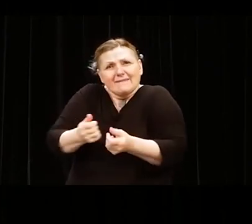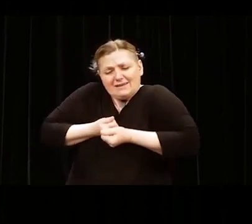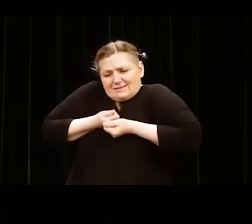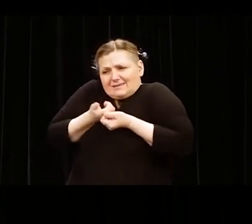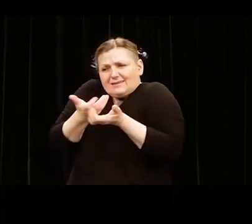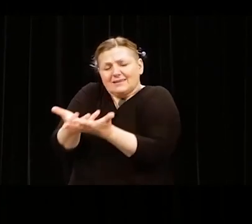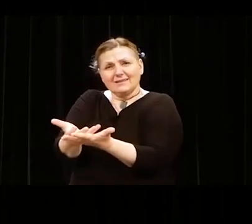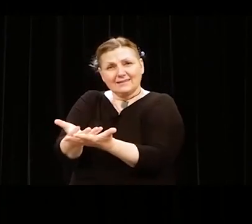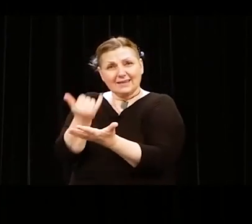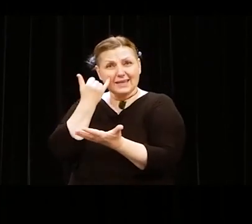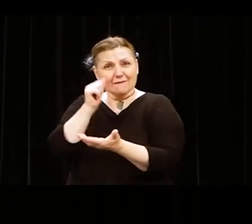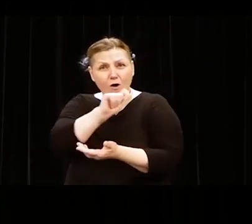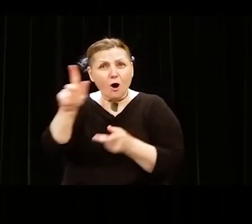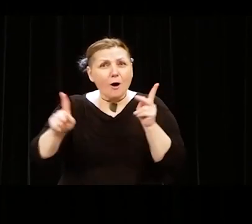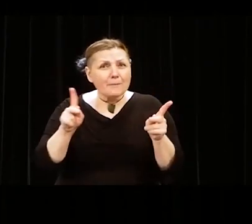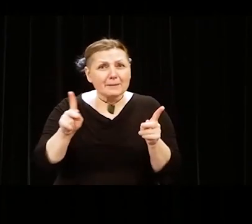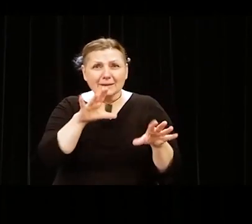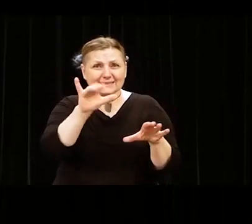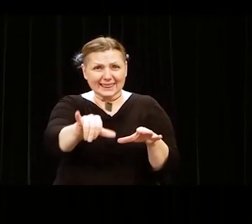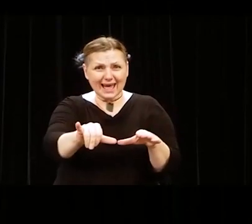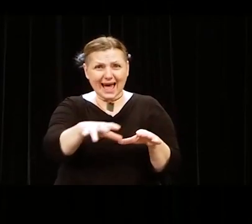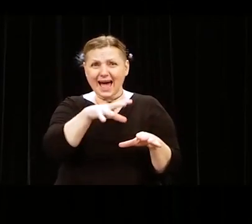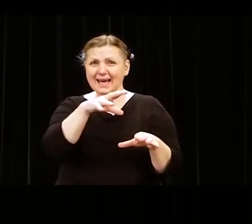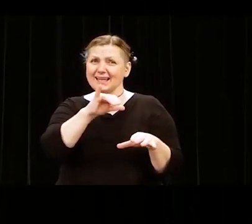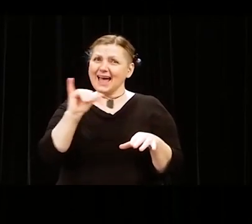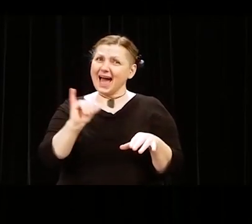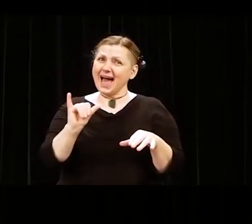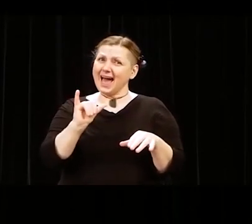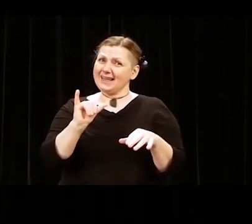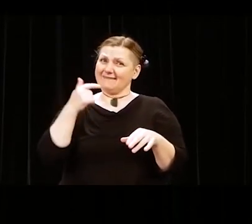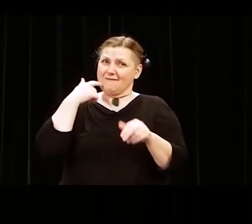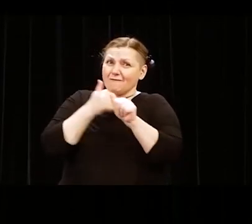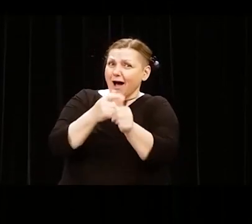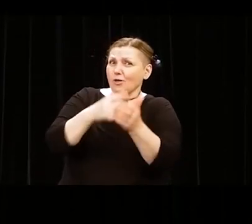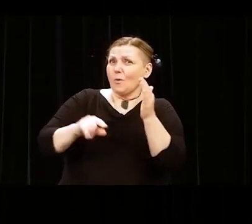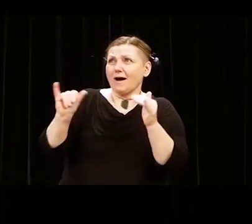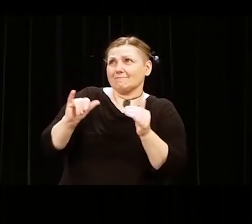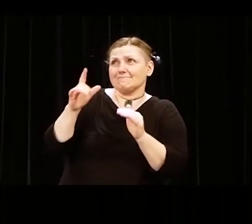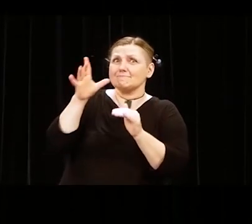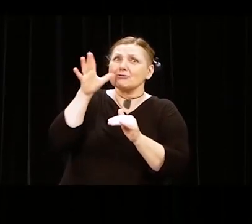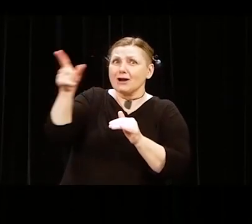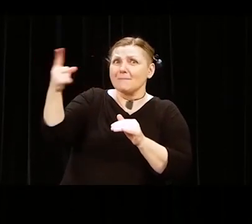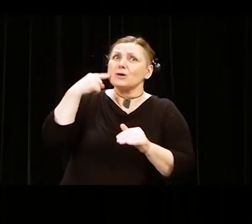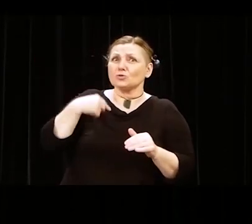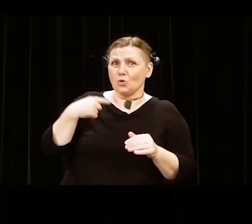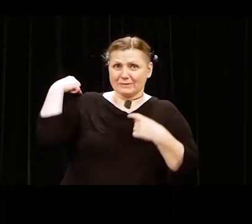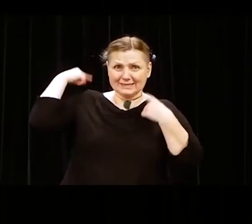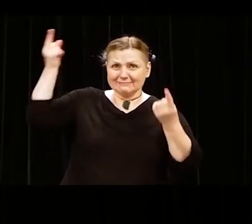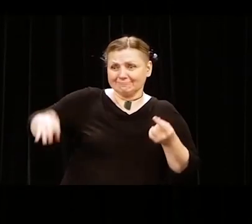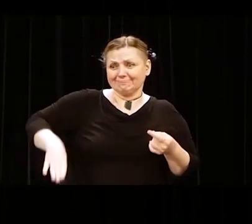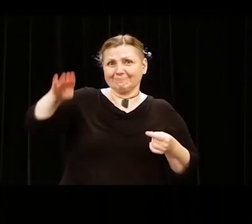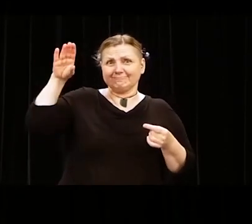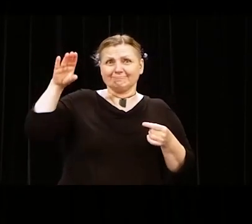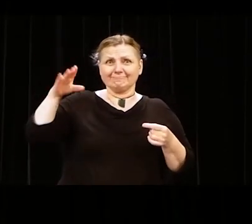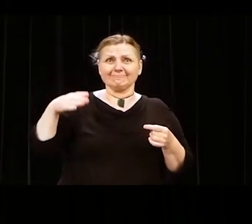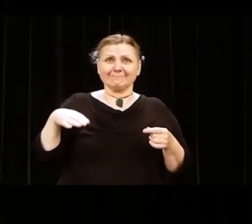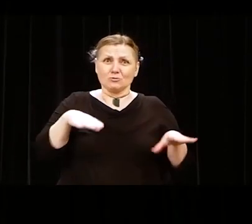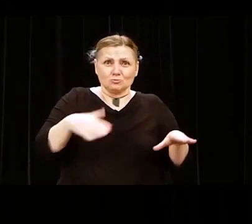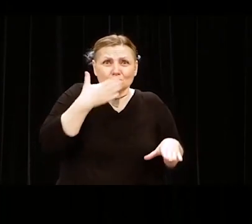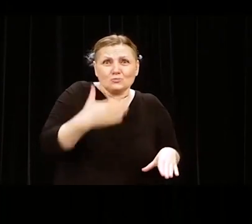like my grandmother told me all my life trust me the world will be a much better place.